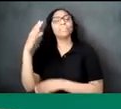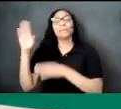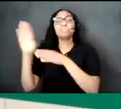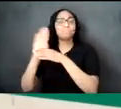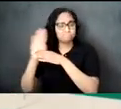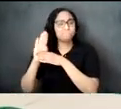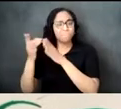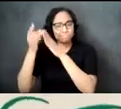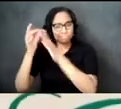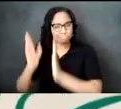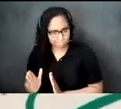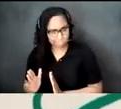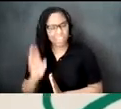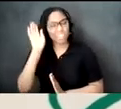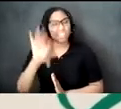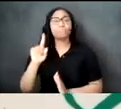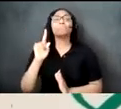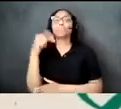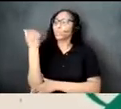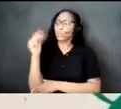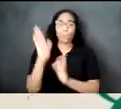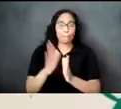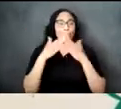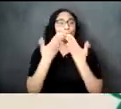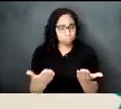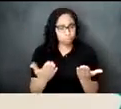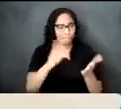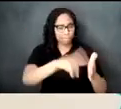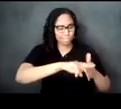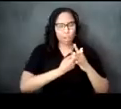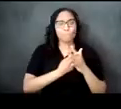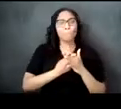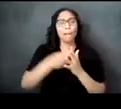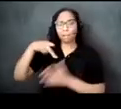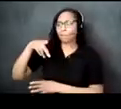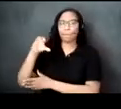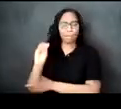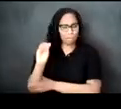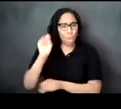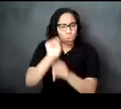the green book started by a resourceful black postal worker named victor h green provided